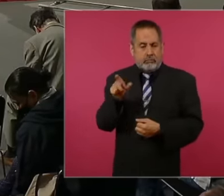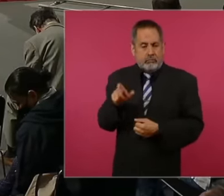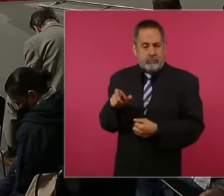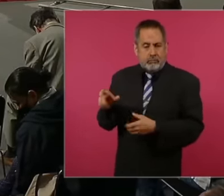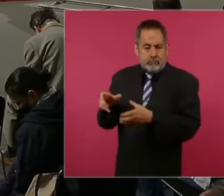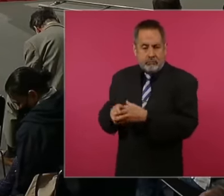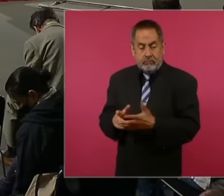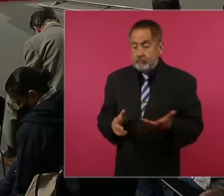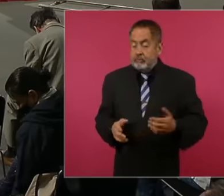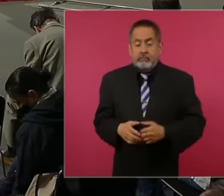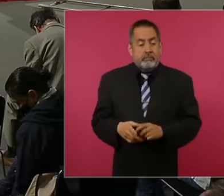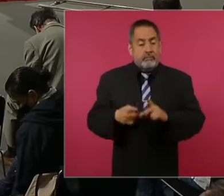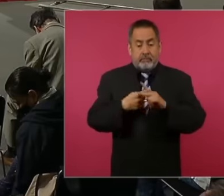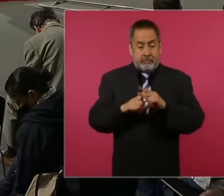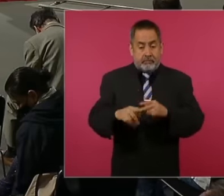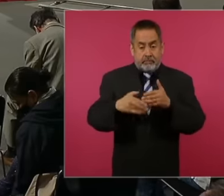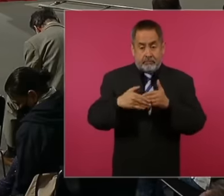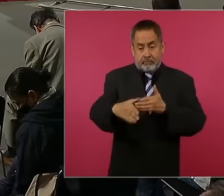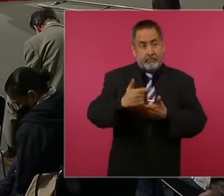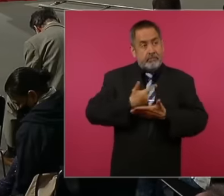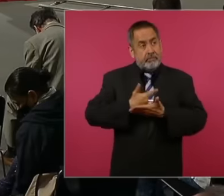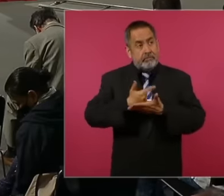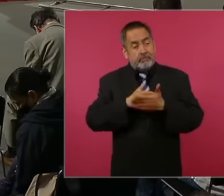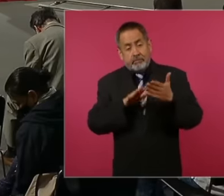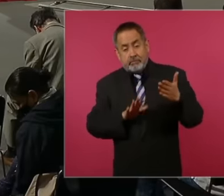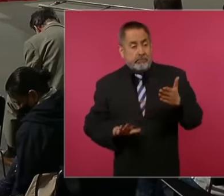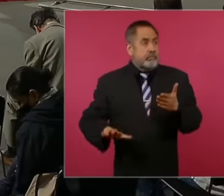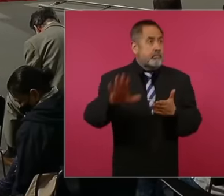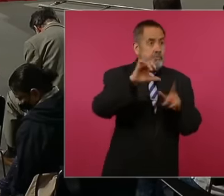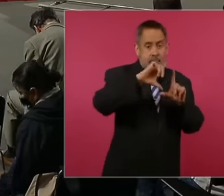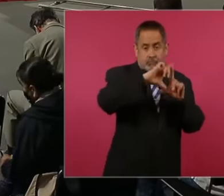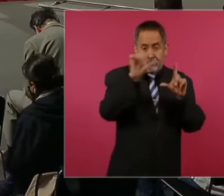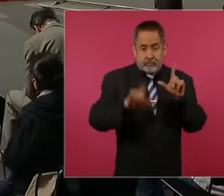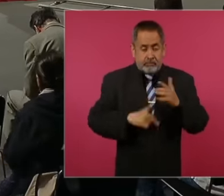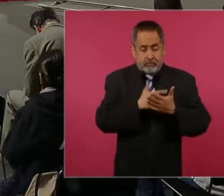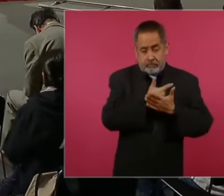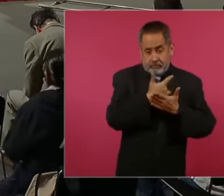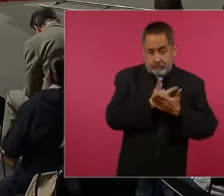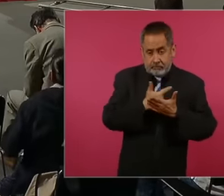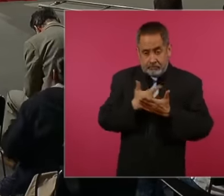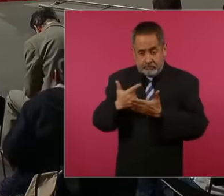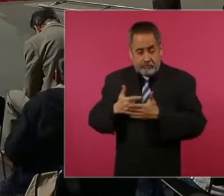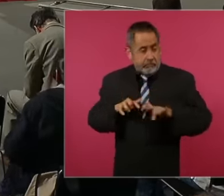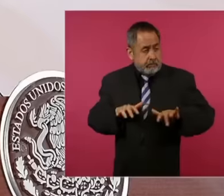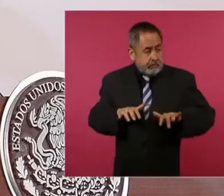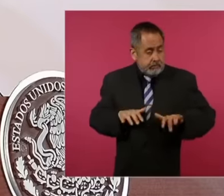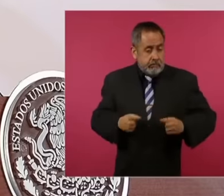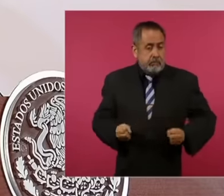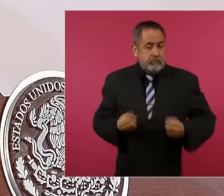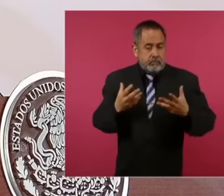the district calculations begin from today, everyone must be very attentive to this process